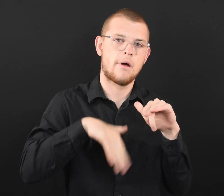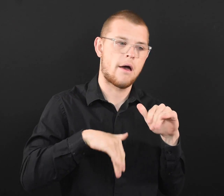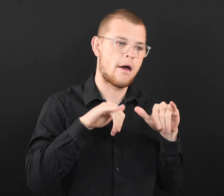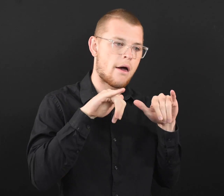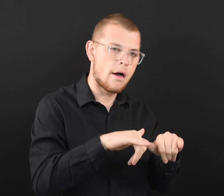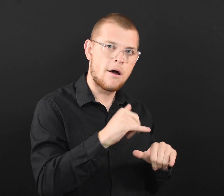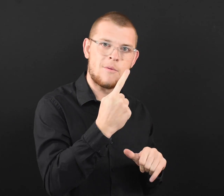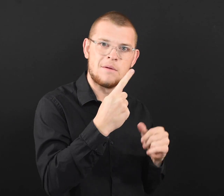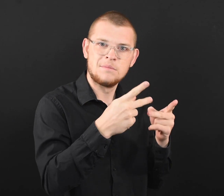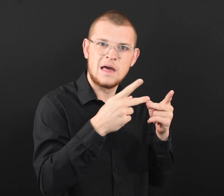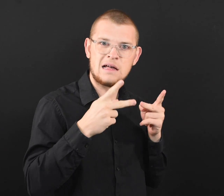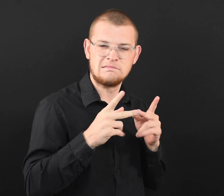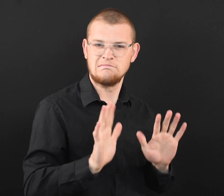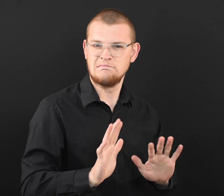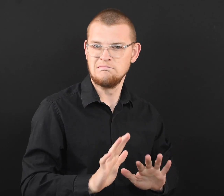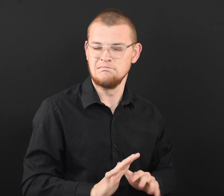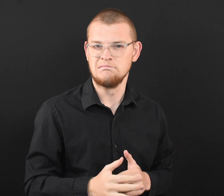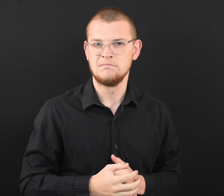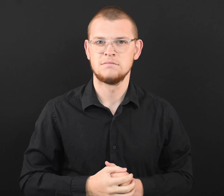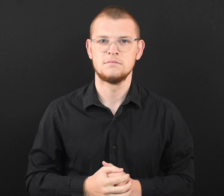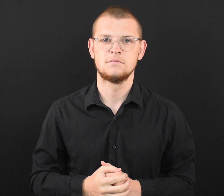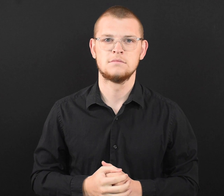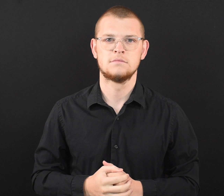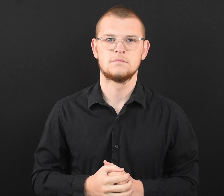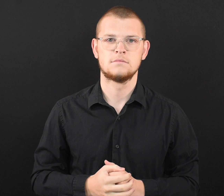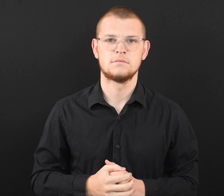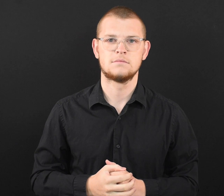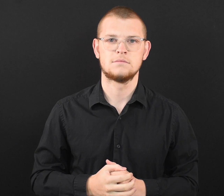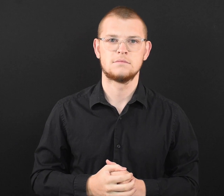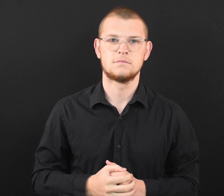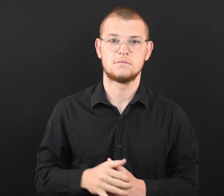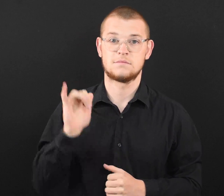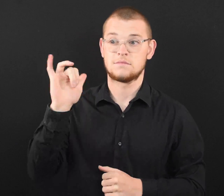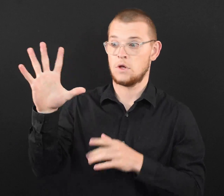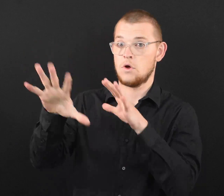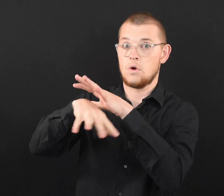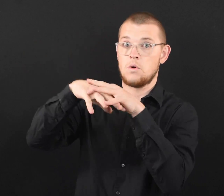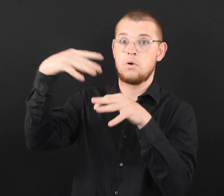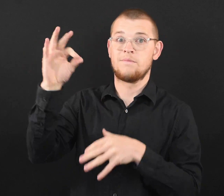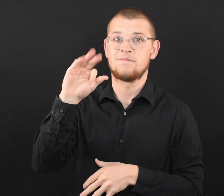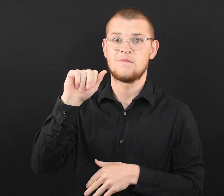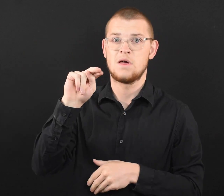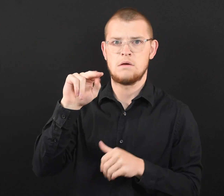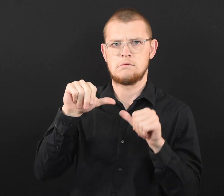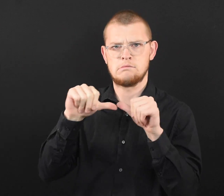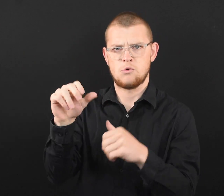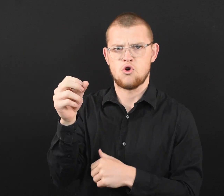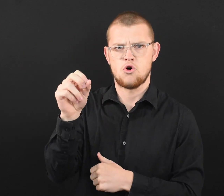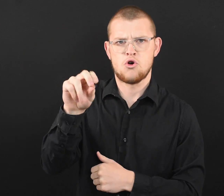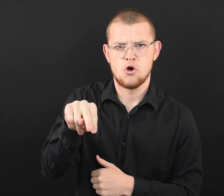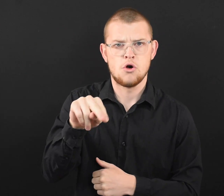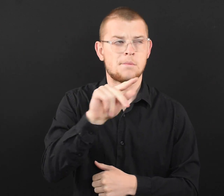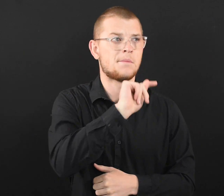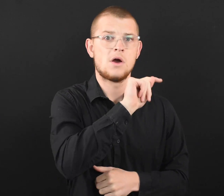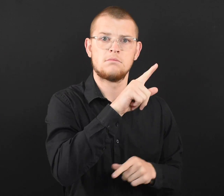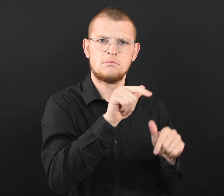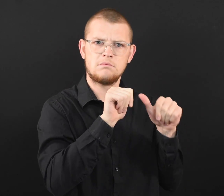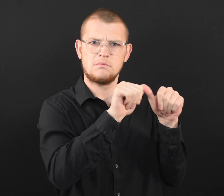● Keep the exhaust fan turned on over your stovetop and in your